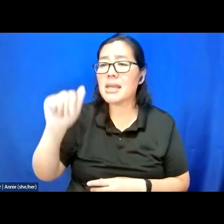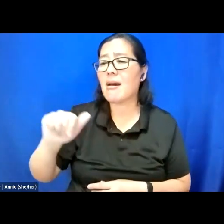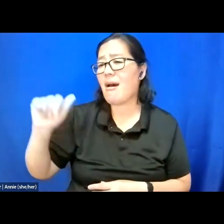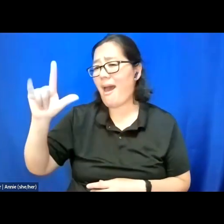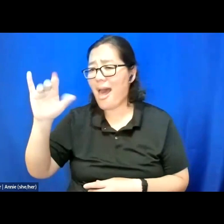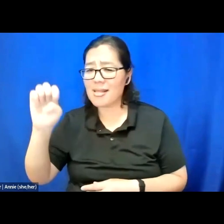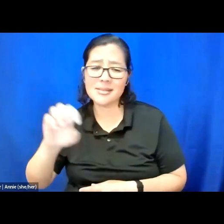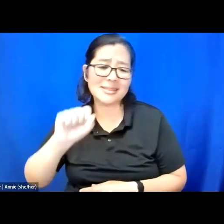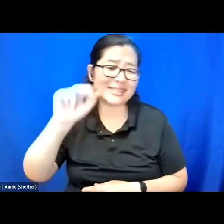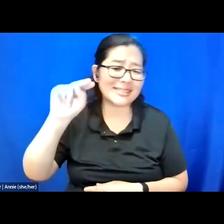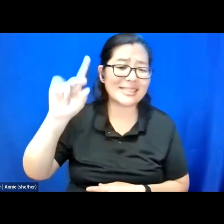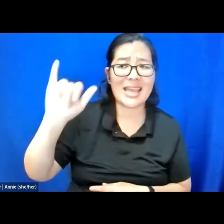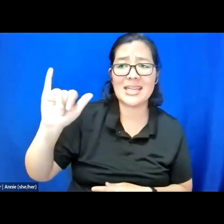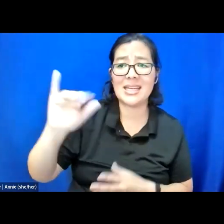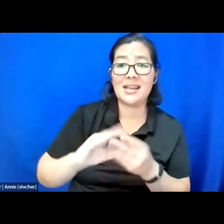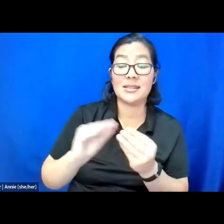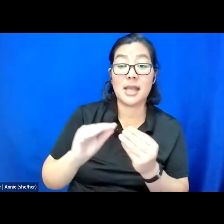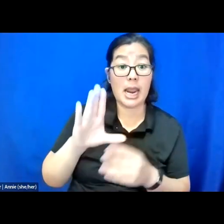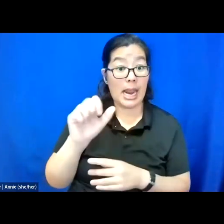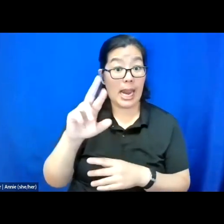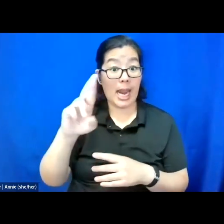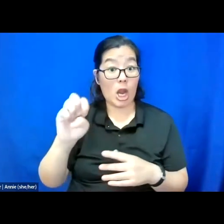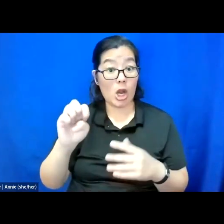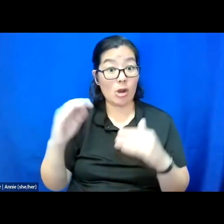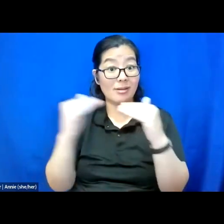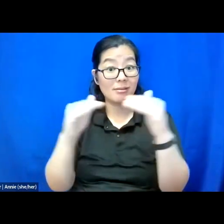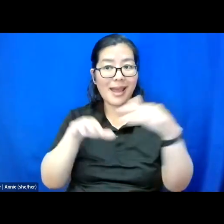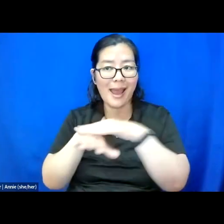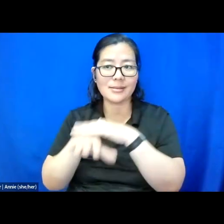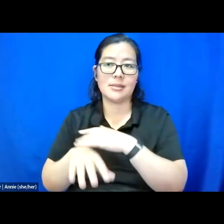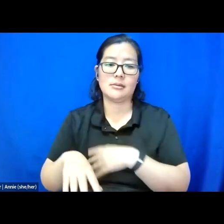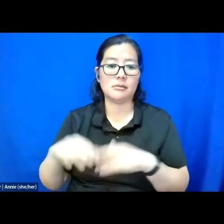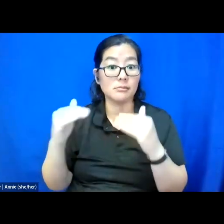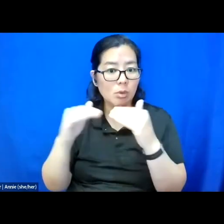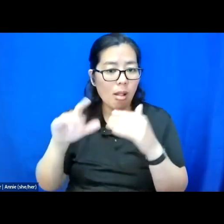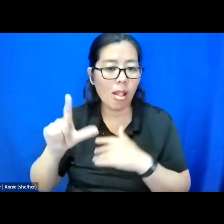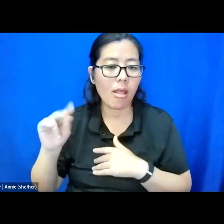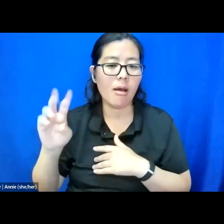and Sandy that say care is access is love. That access is love.